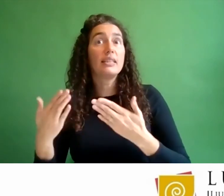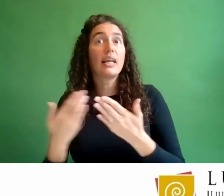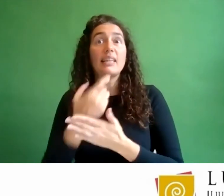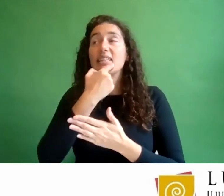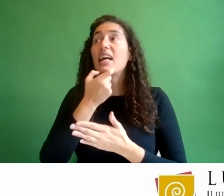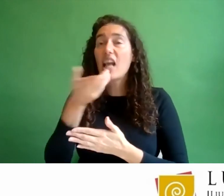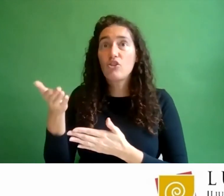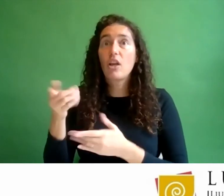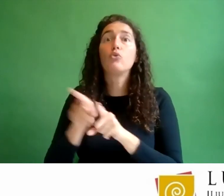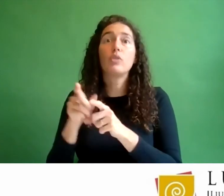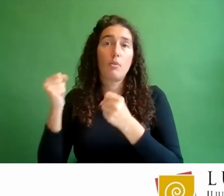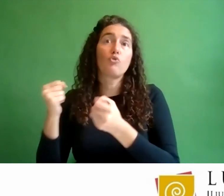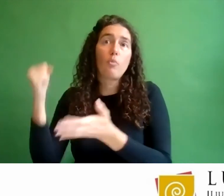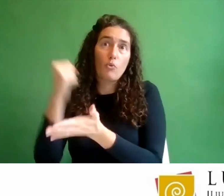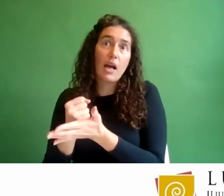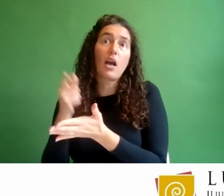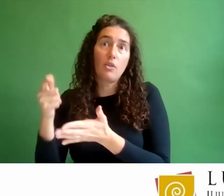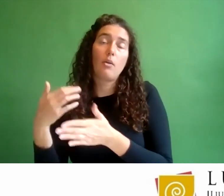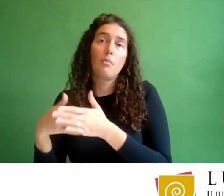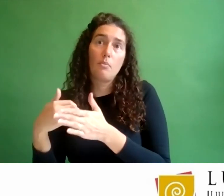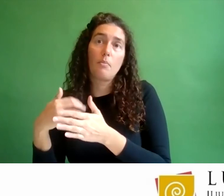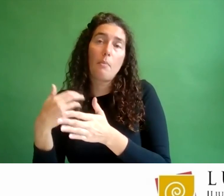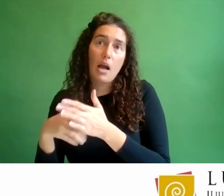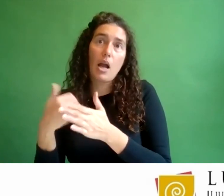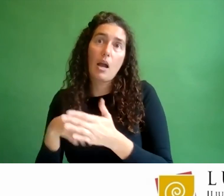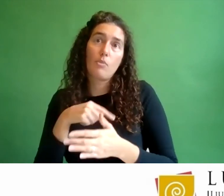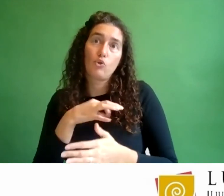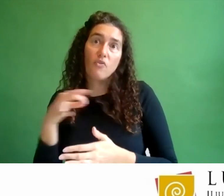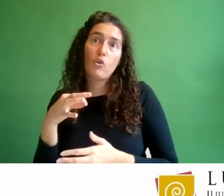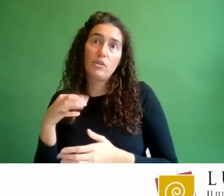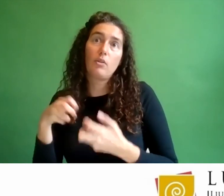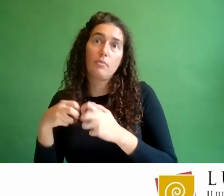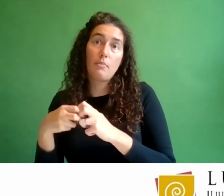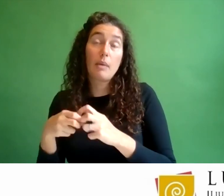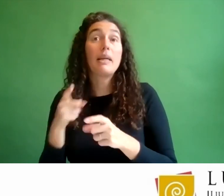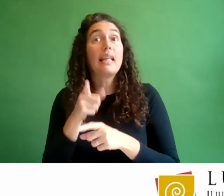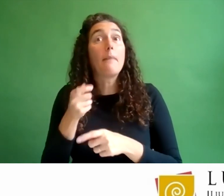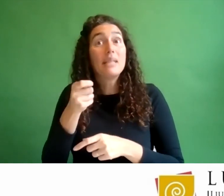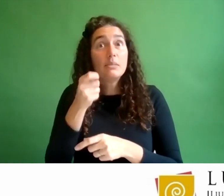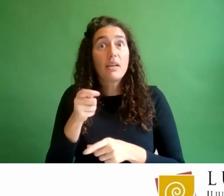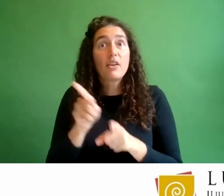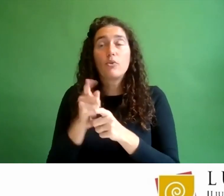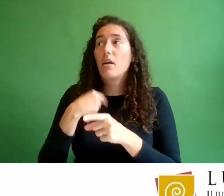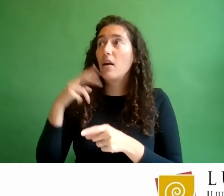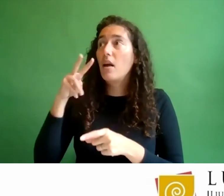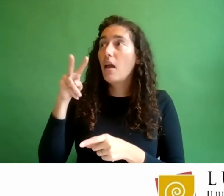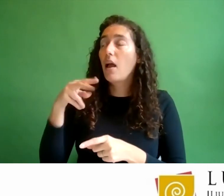this is strongly emphasised I have decided to forward this contribution about Seniors for Seniors project,